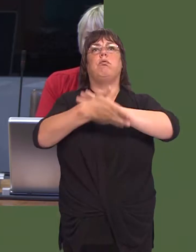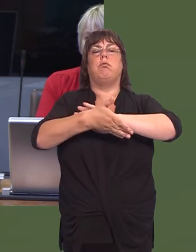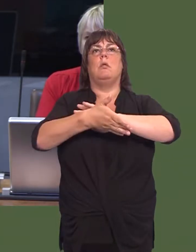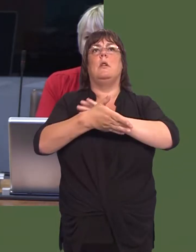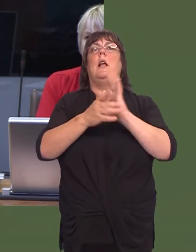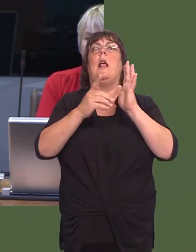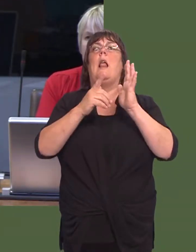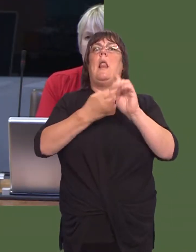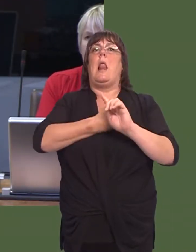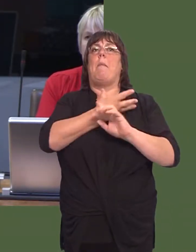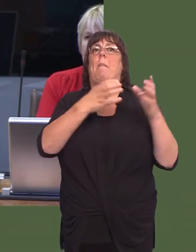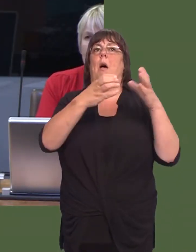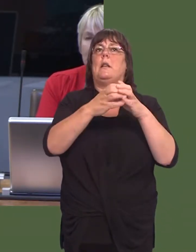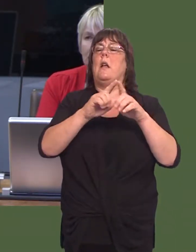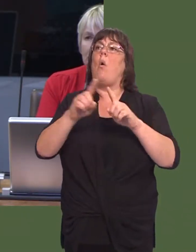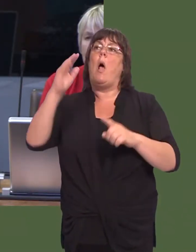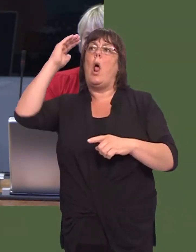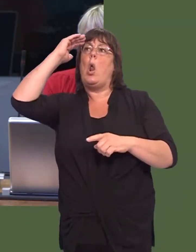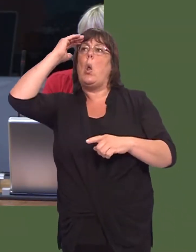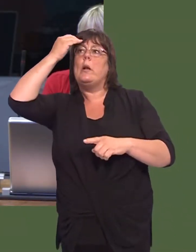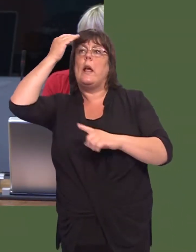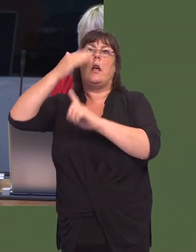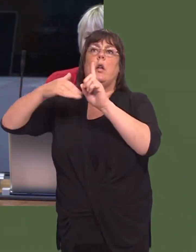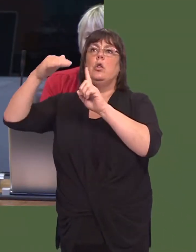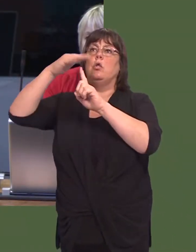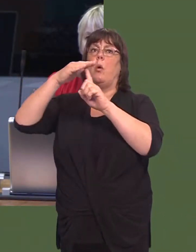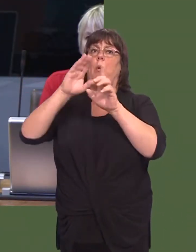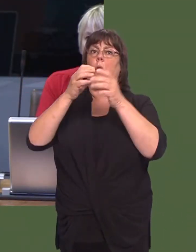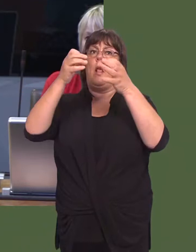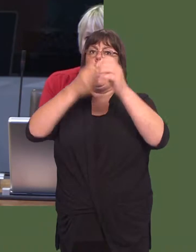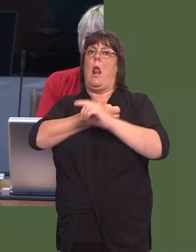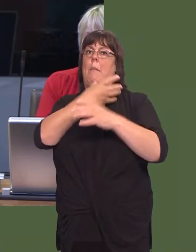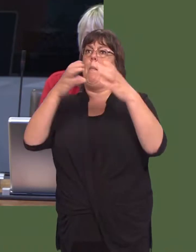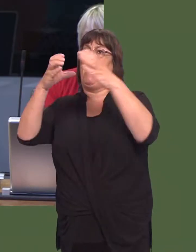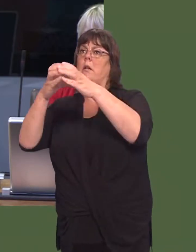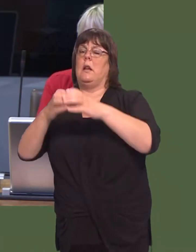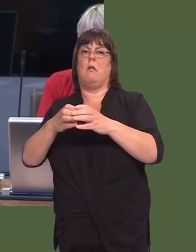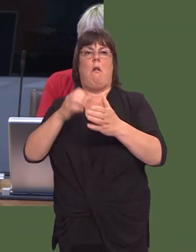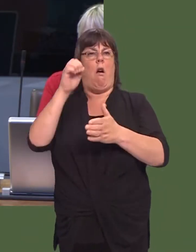was Chris Bryantóa ëlunatic at the top of the Labour Partyíóthat was Owen Smithóëhard